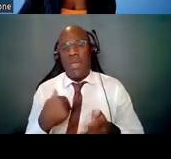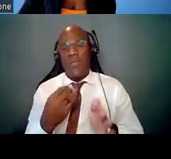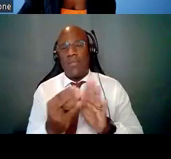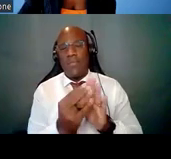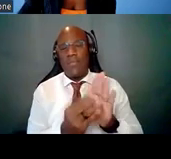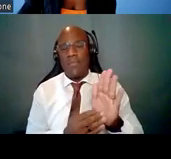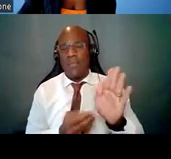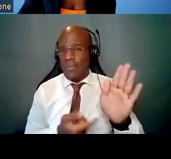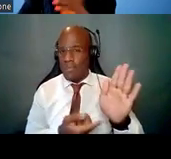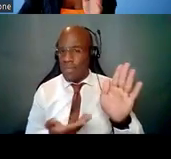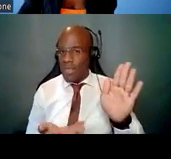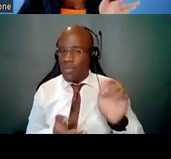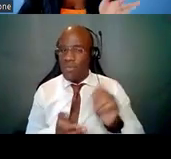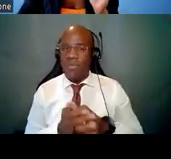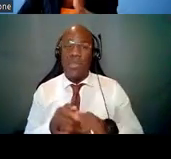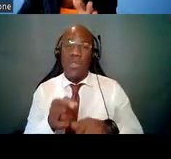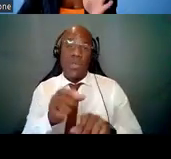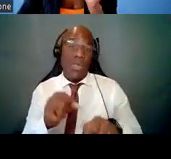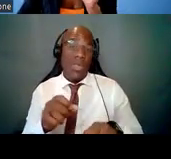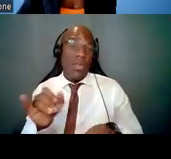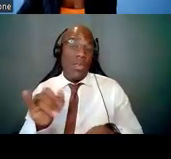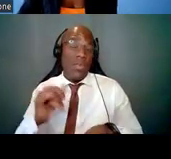the latest notices each and every week.